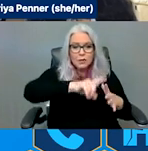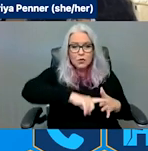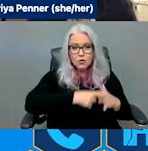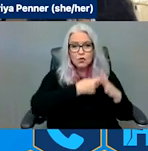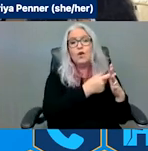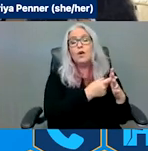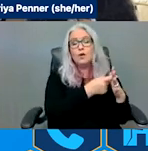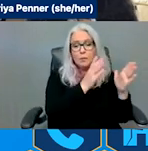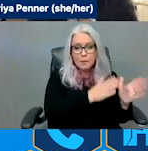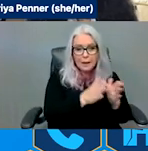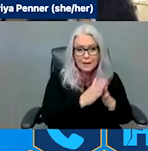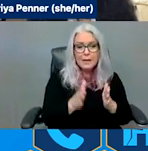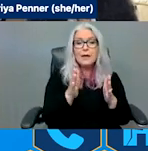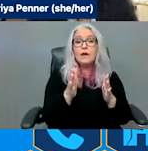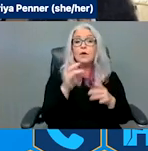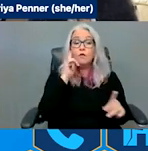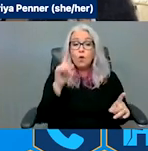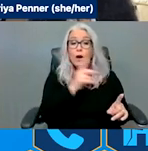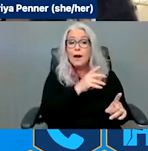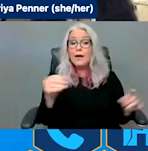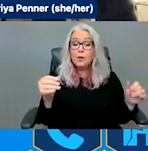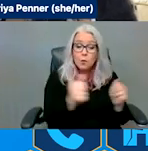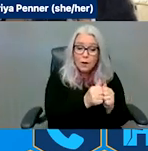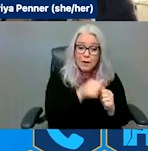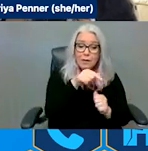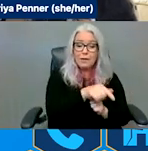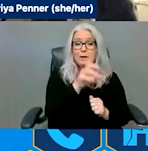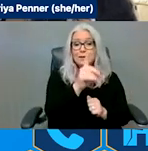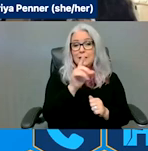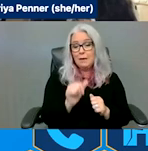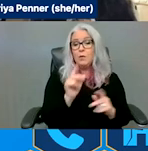disabilities. Next slide, please.